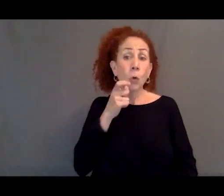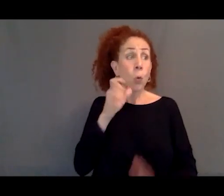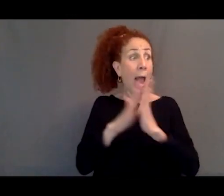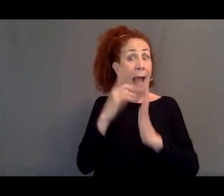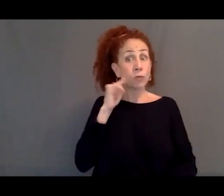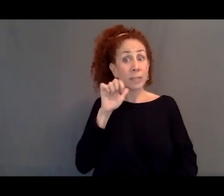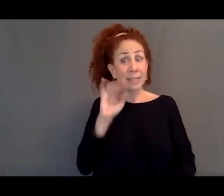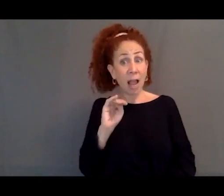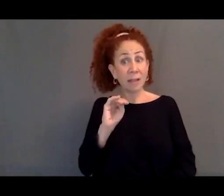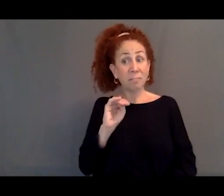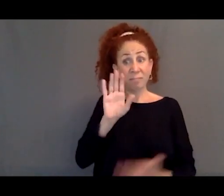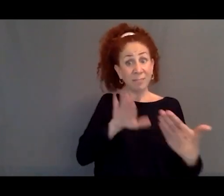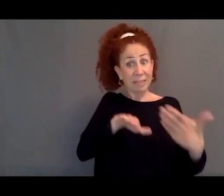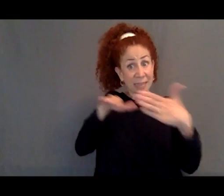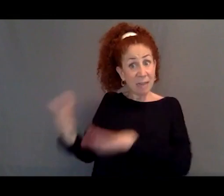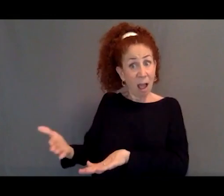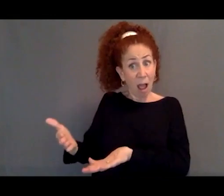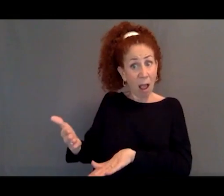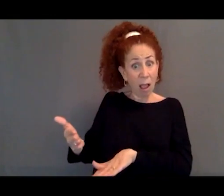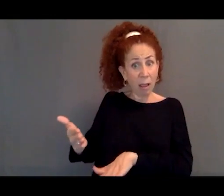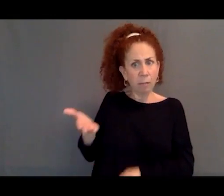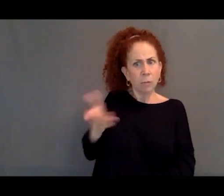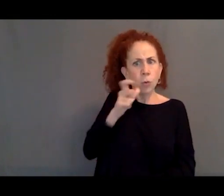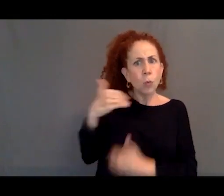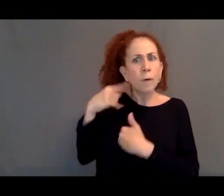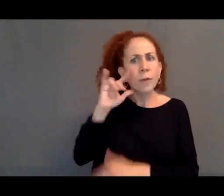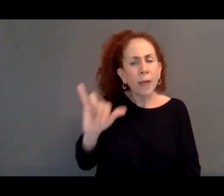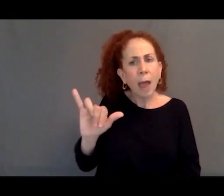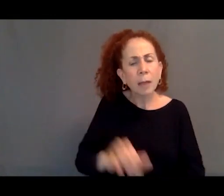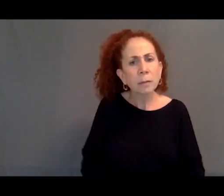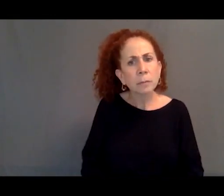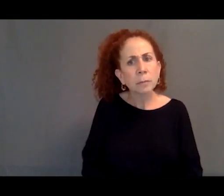I'm just wondering if anyone is being held accountable for their deaths.